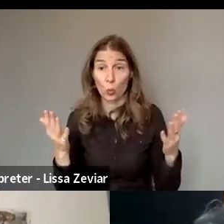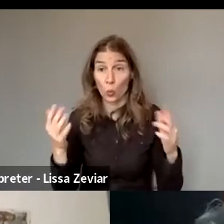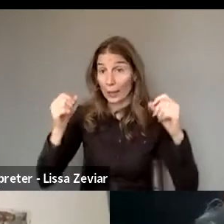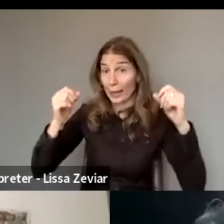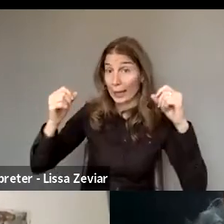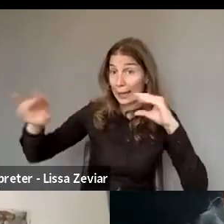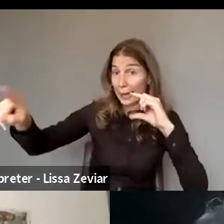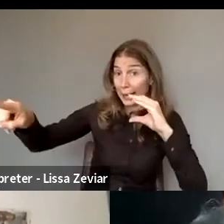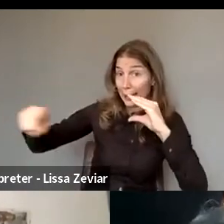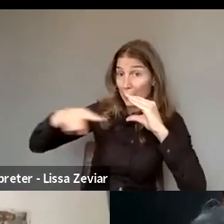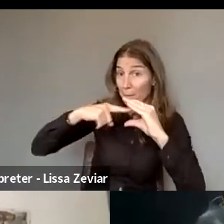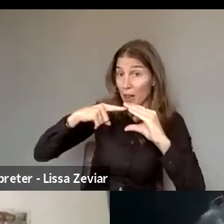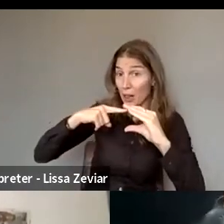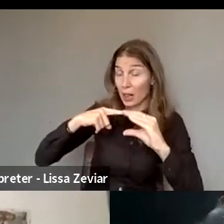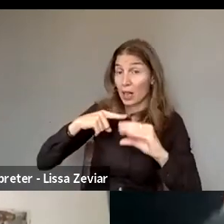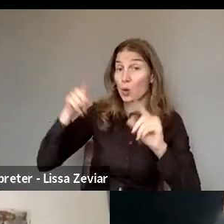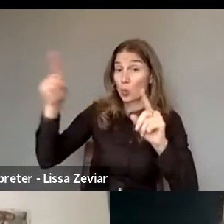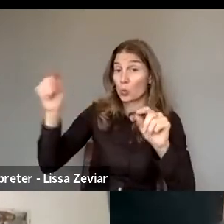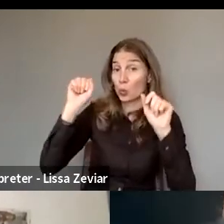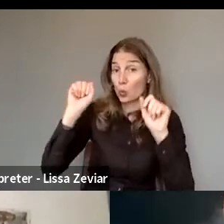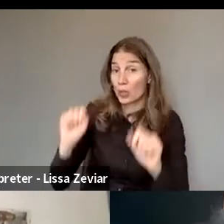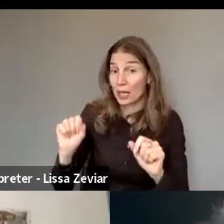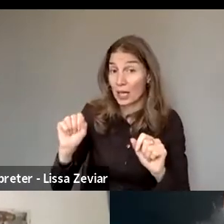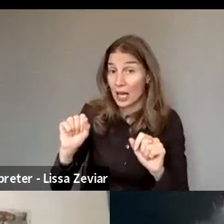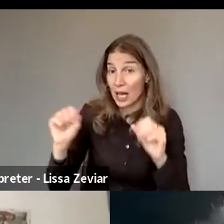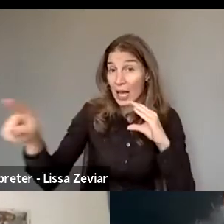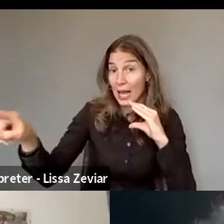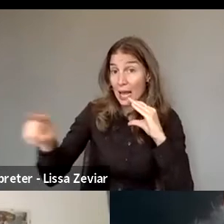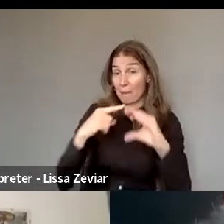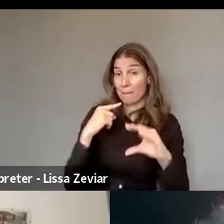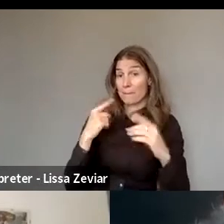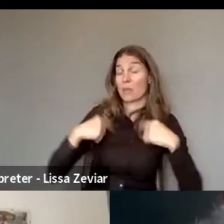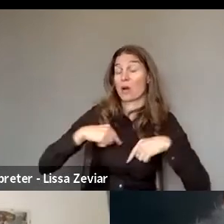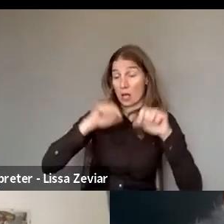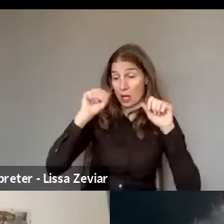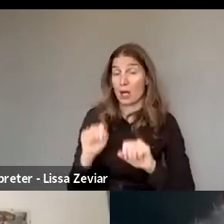If you give us your email address, we can also answer by written.